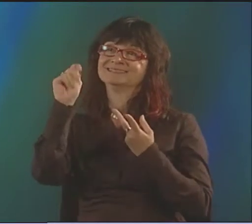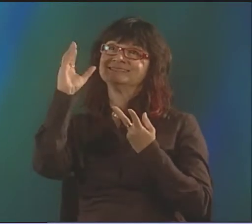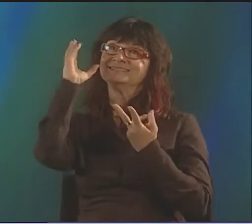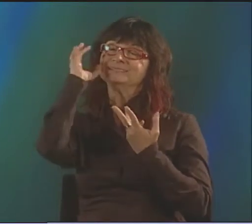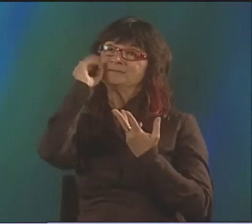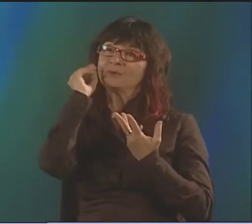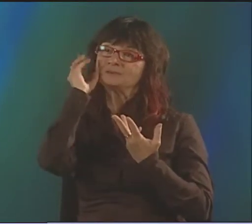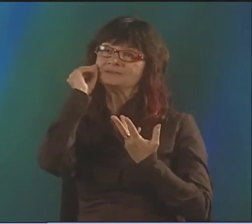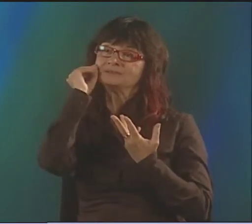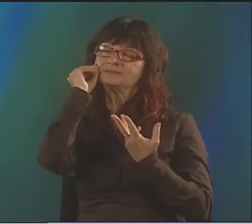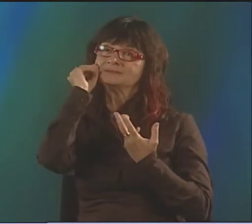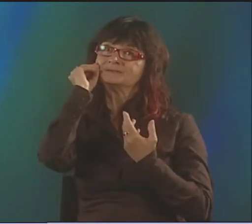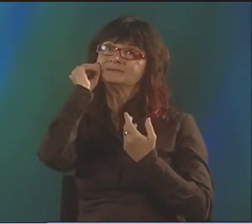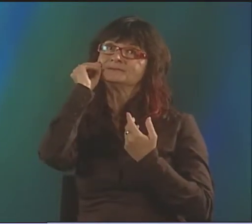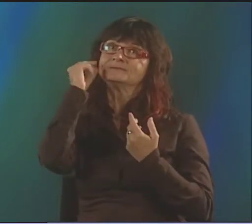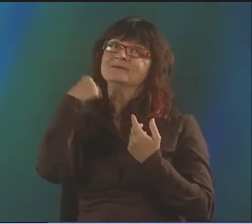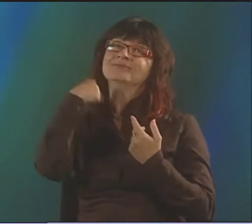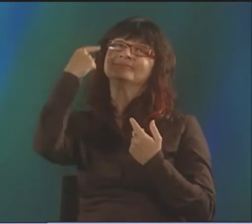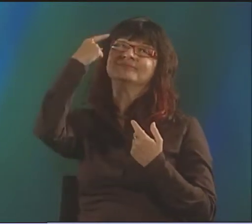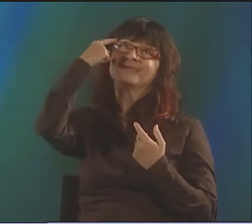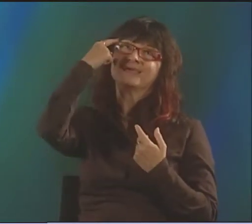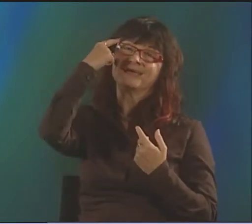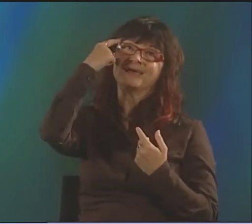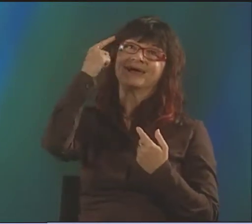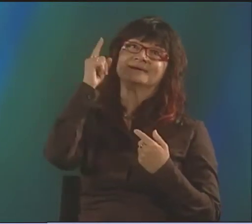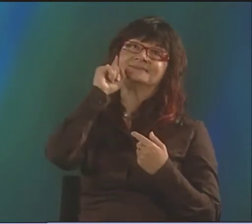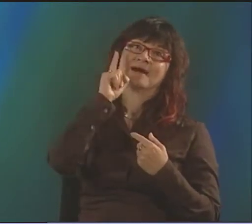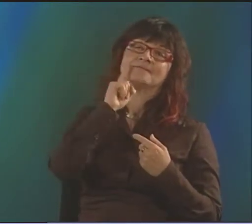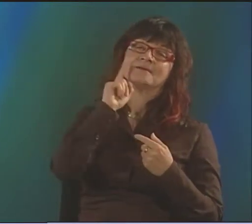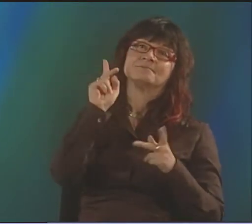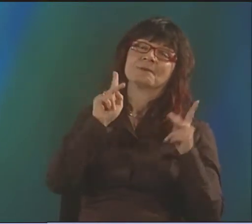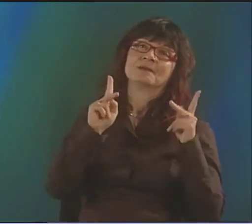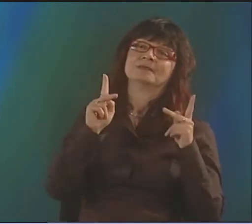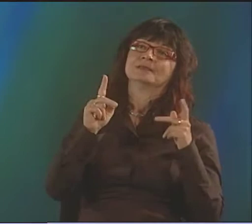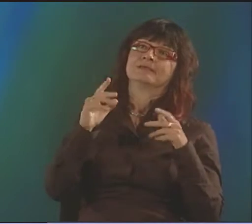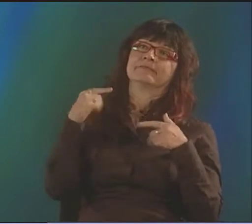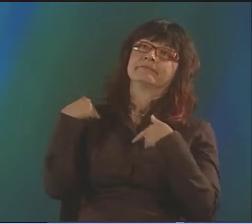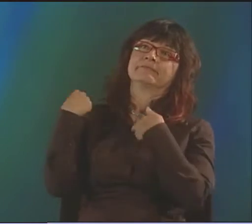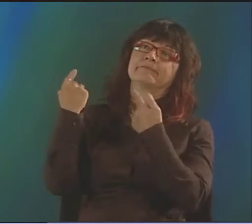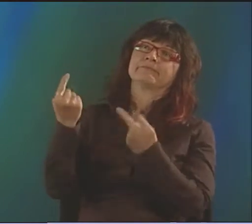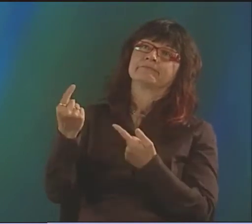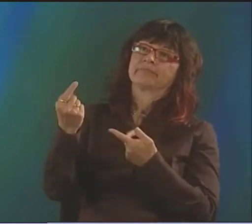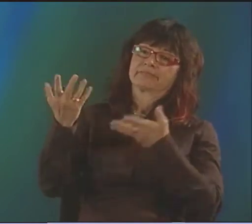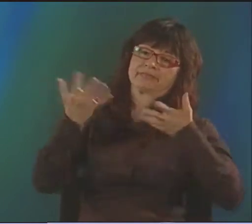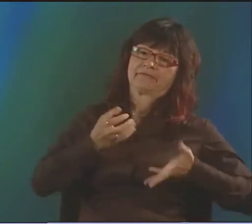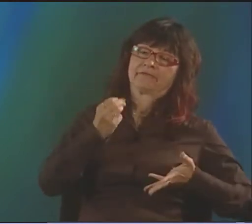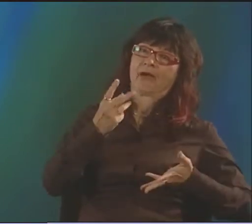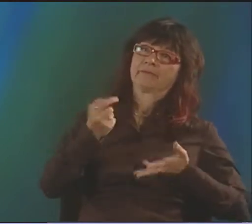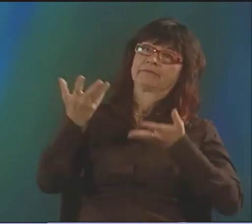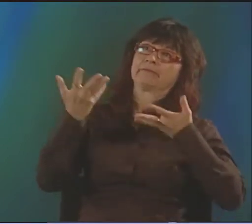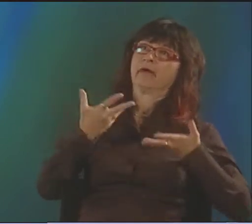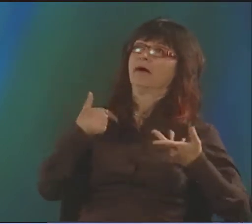I WANTED THE AUDIENCE TO APPRECIATE THE ART AND THE EXPERIENCE OF SEEING IT, BUT WHEN I WAS THINKING ABOUT DEAF PEOPLE